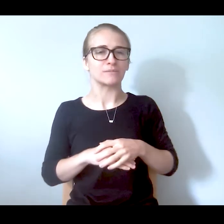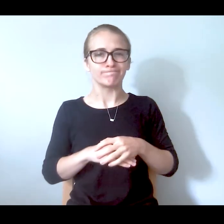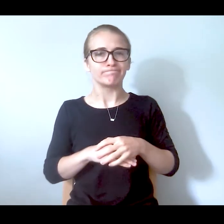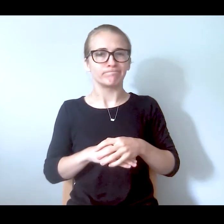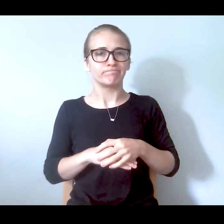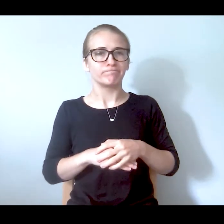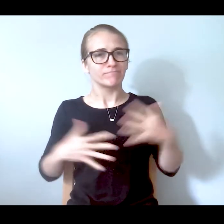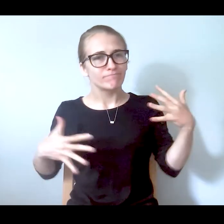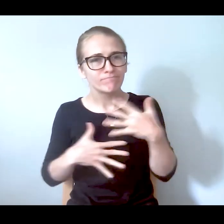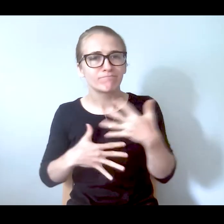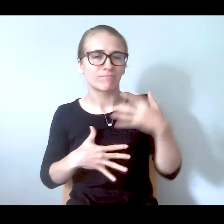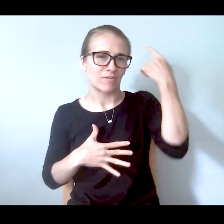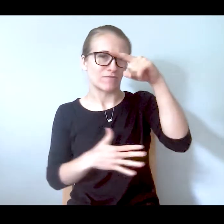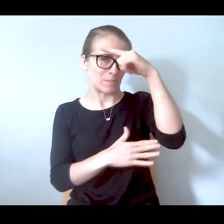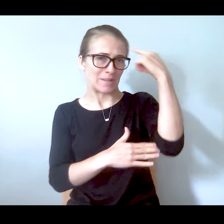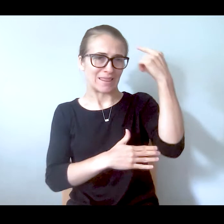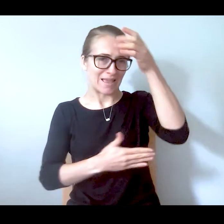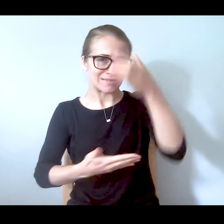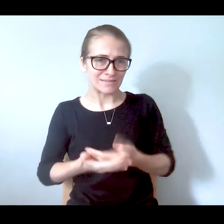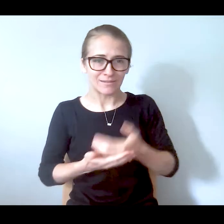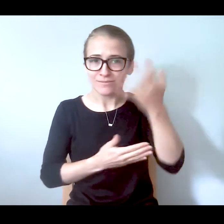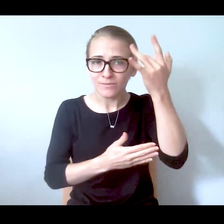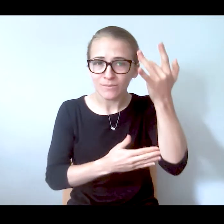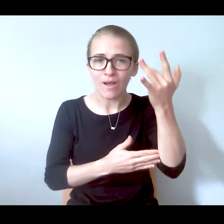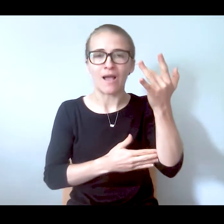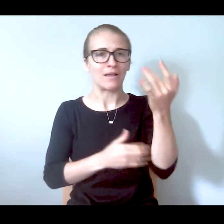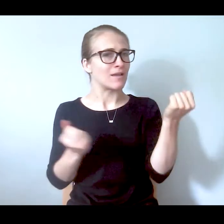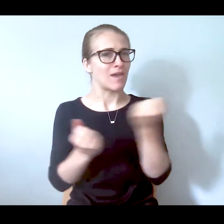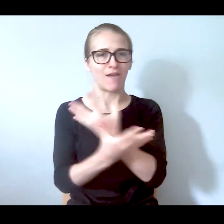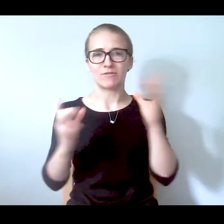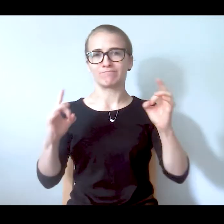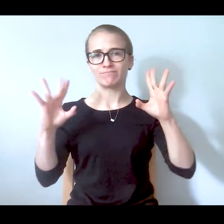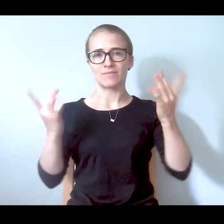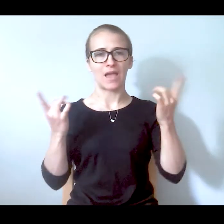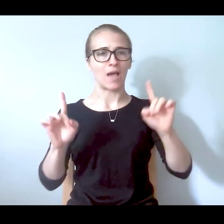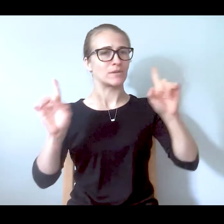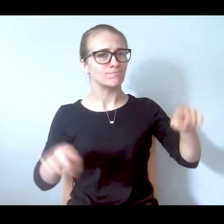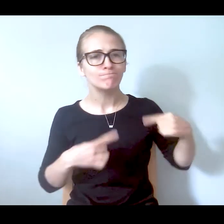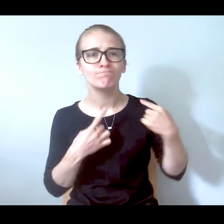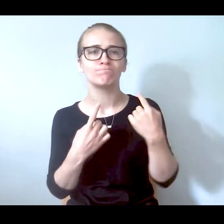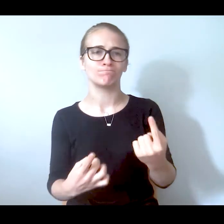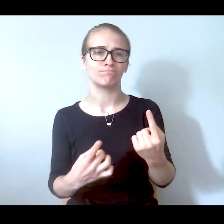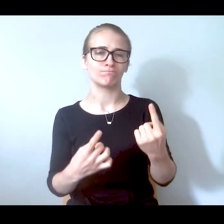black son giving all the tumultuous situations in